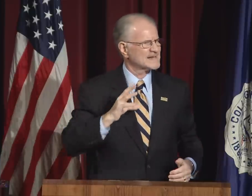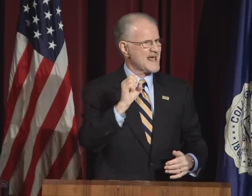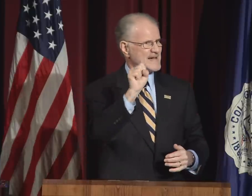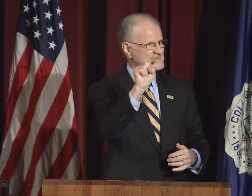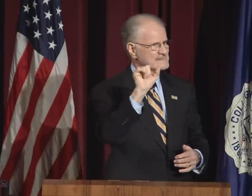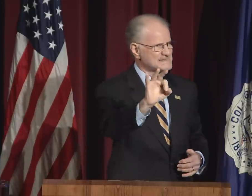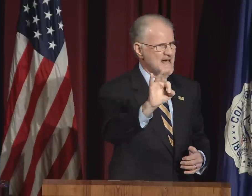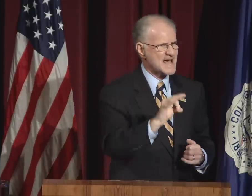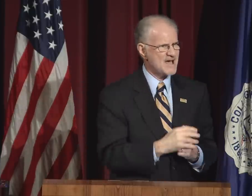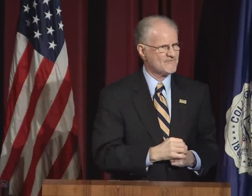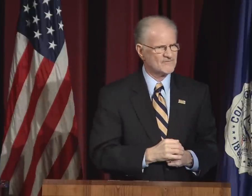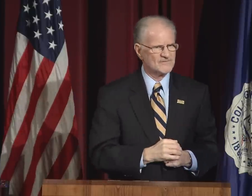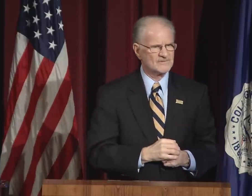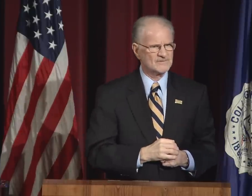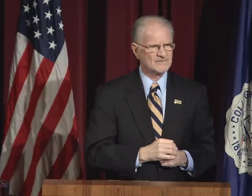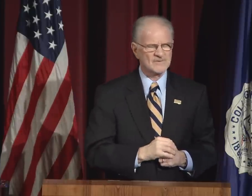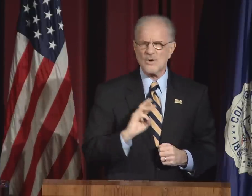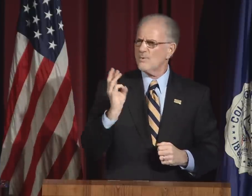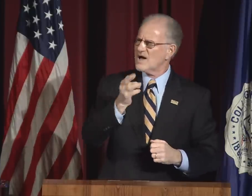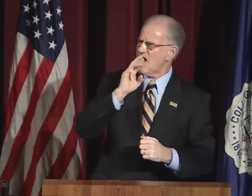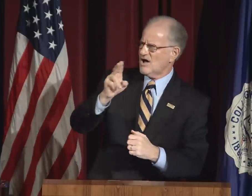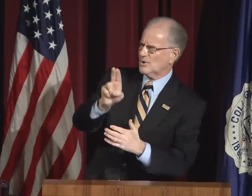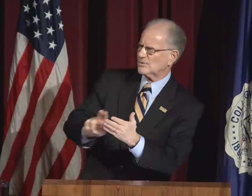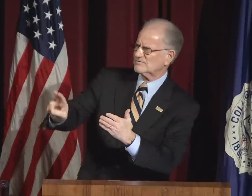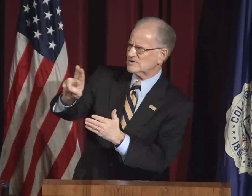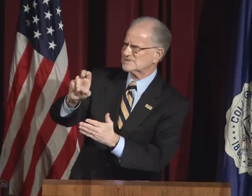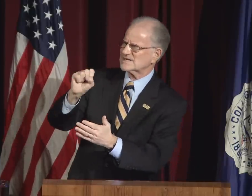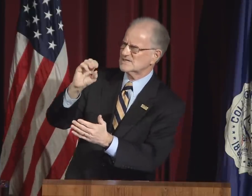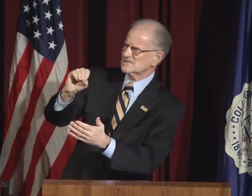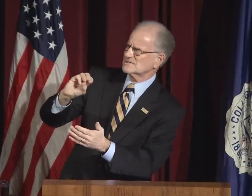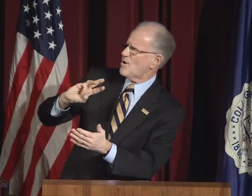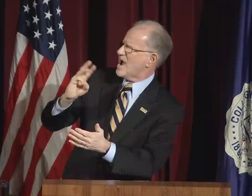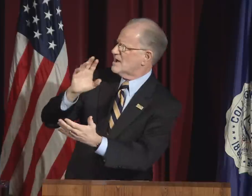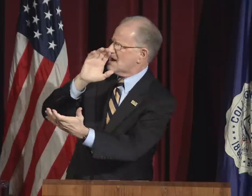with well-educated faculty and staff.